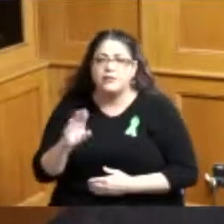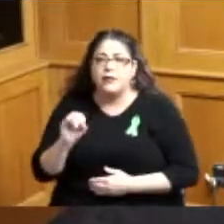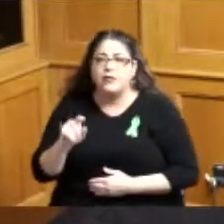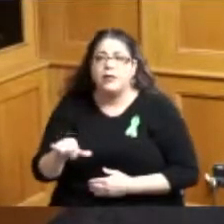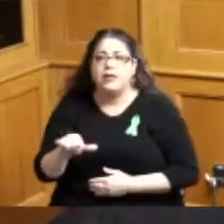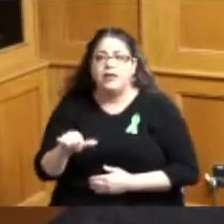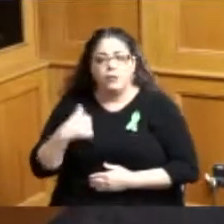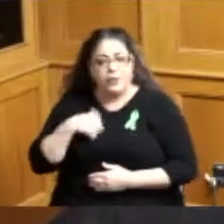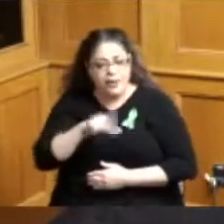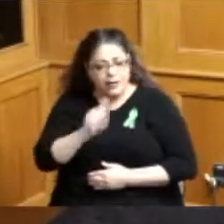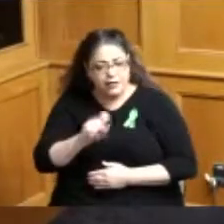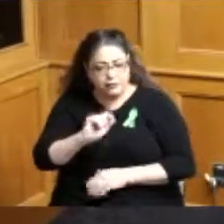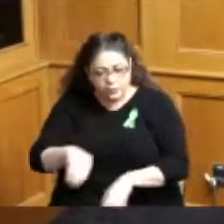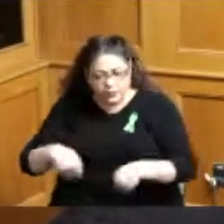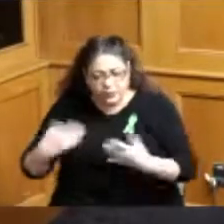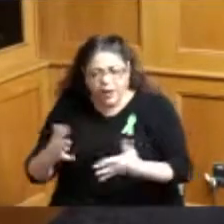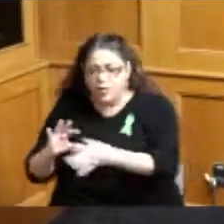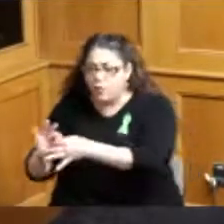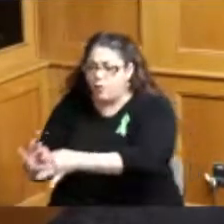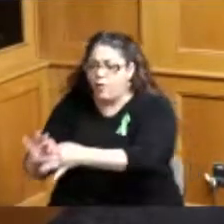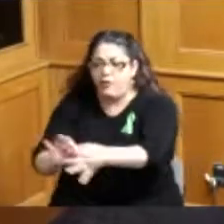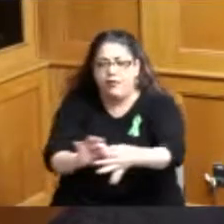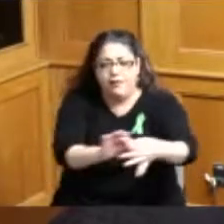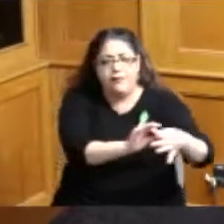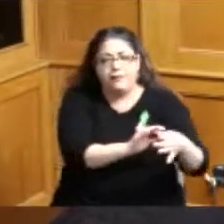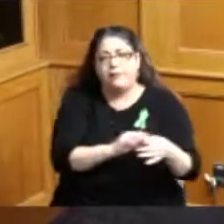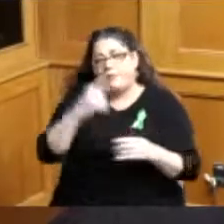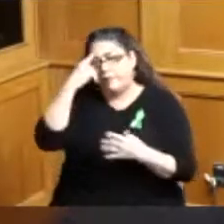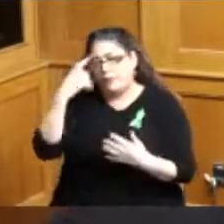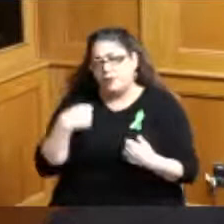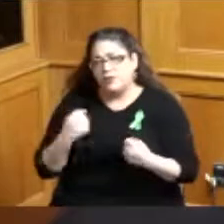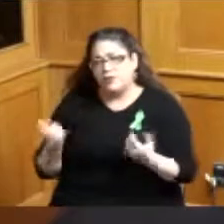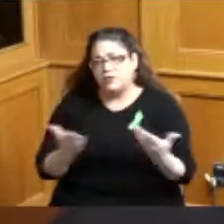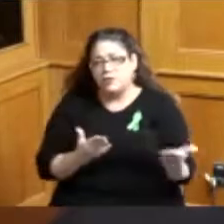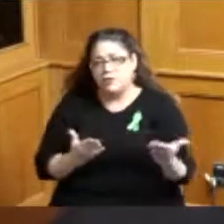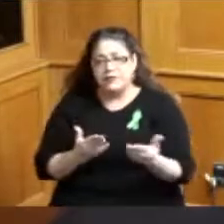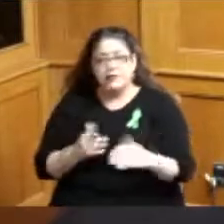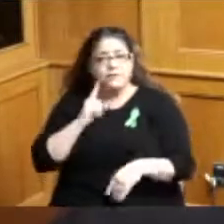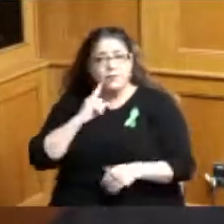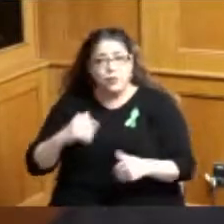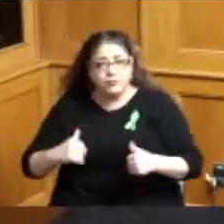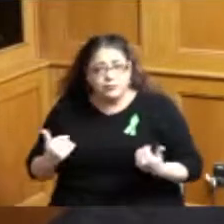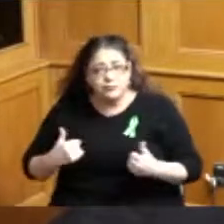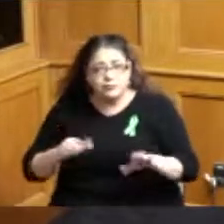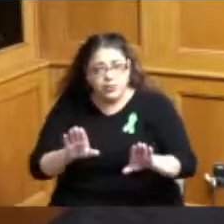mental health services and education for children teens and adults and families places upon our